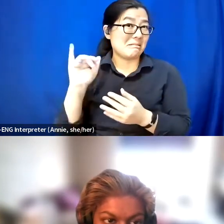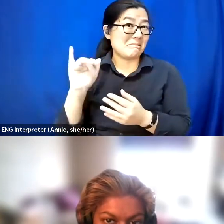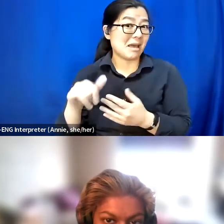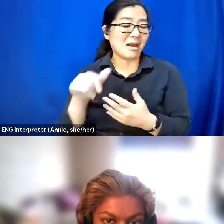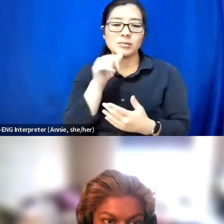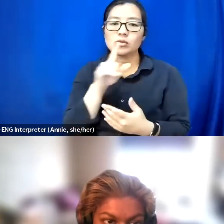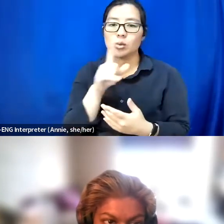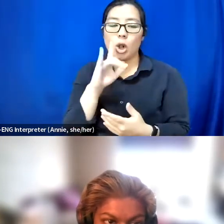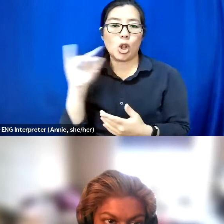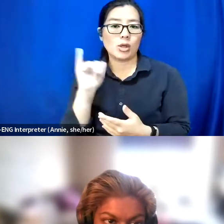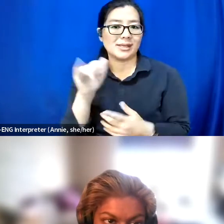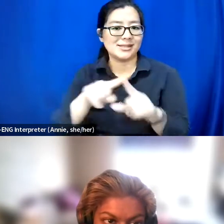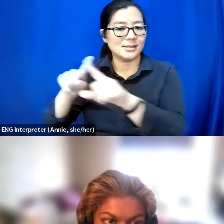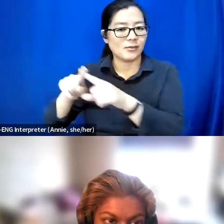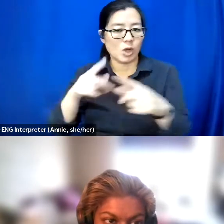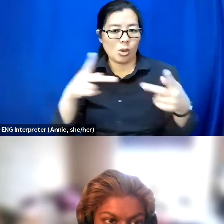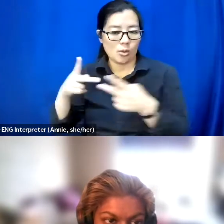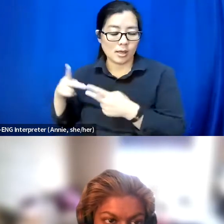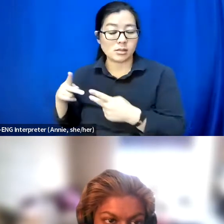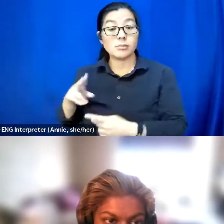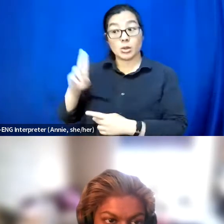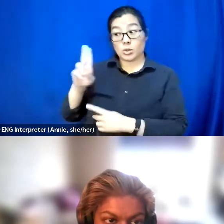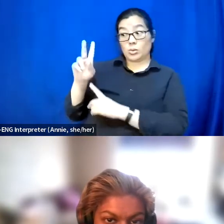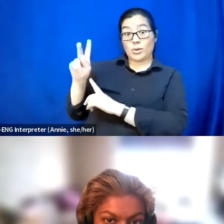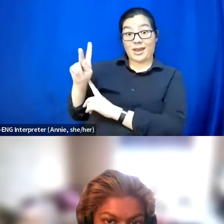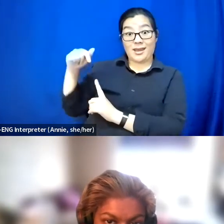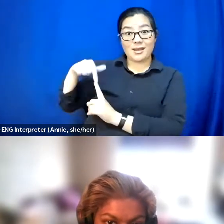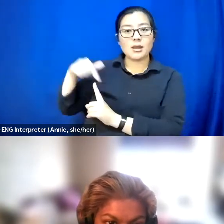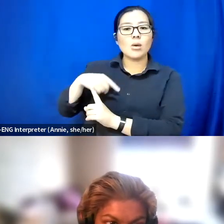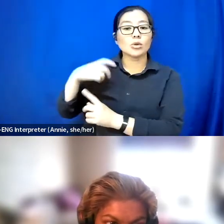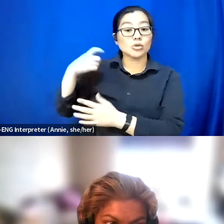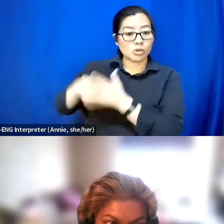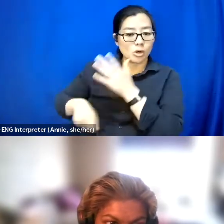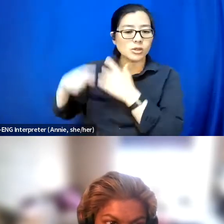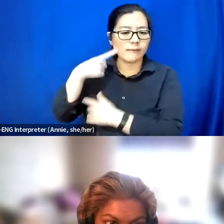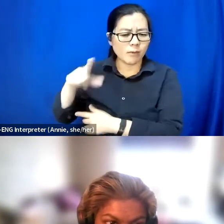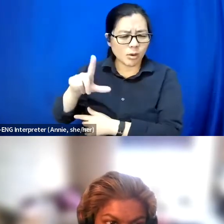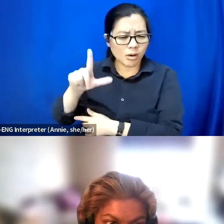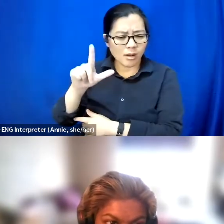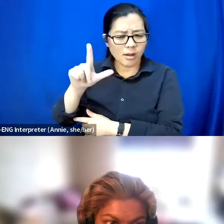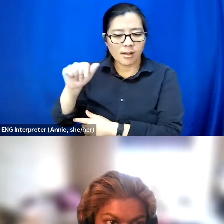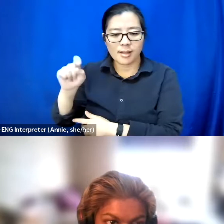But in the UK, we now are charging for lateral flows. So I guess that in itself is just not accessible,